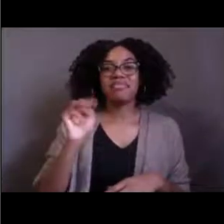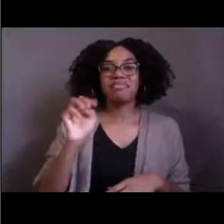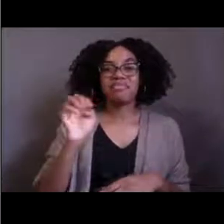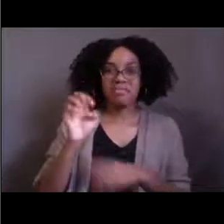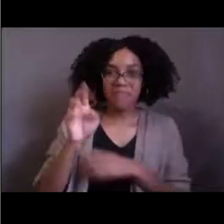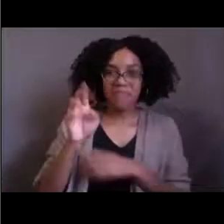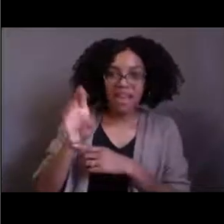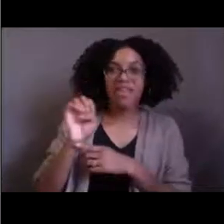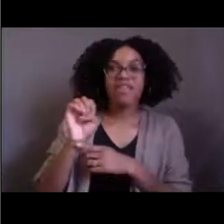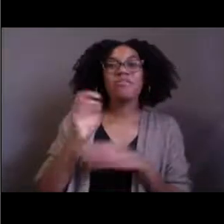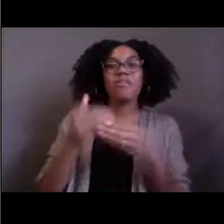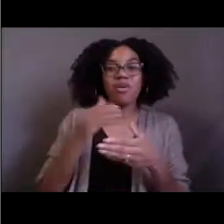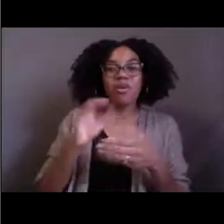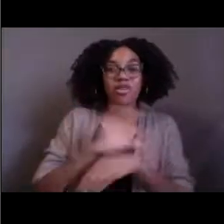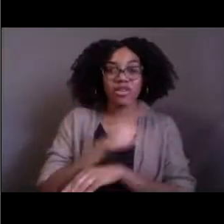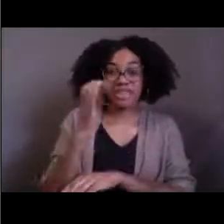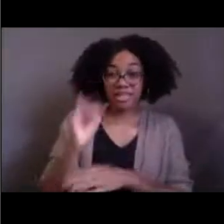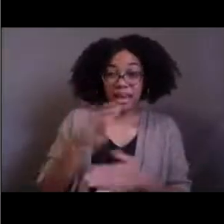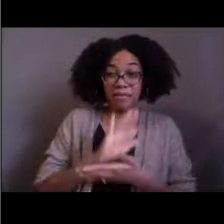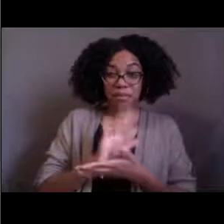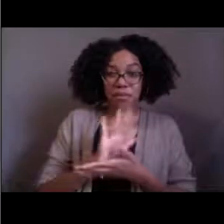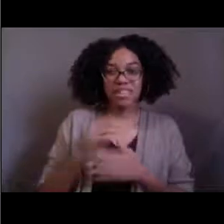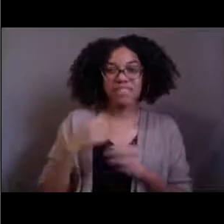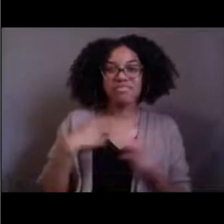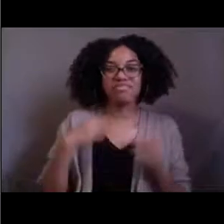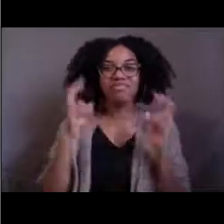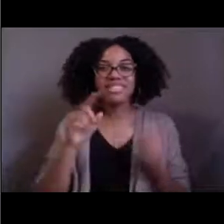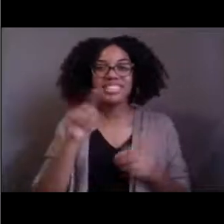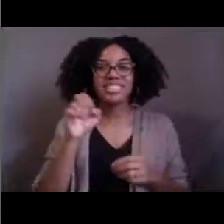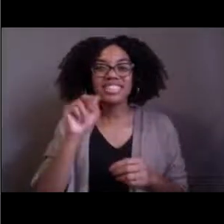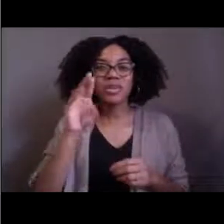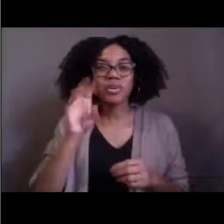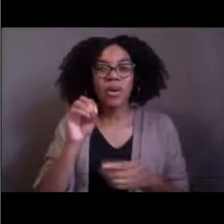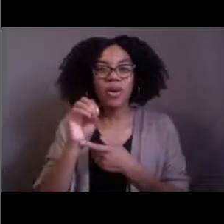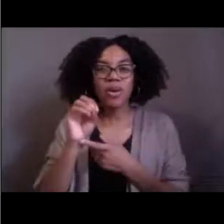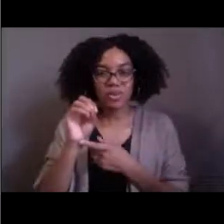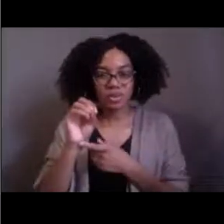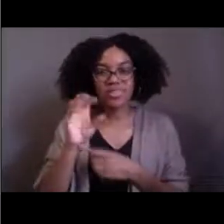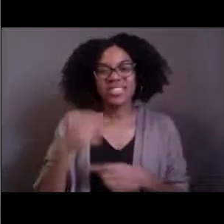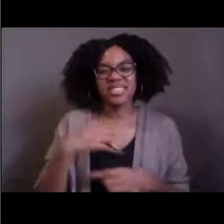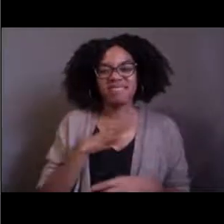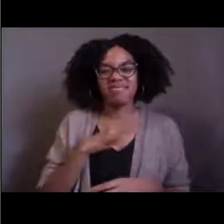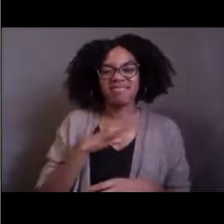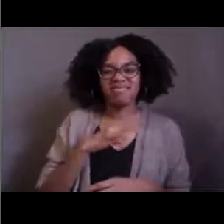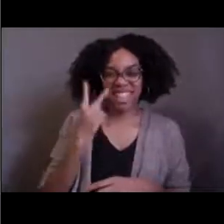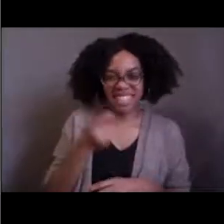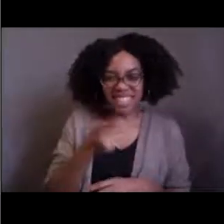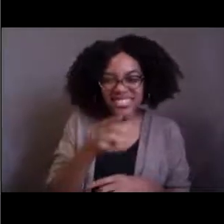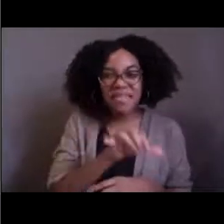And these are really wonderful, exciting animals in the deep sea. We always get so excited when we see them,